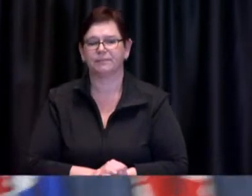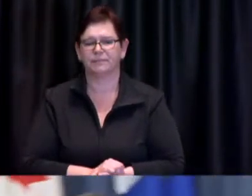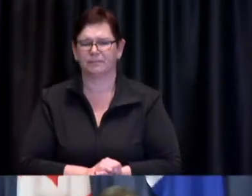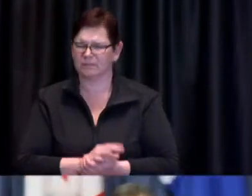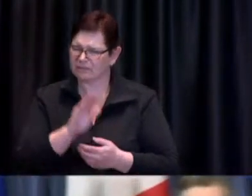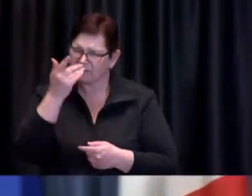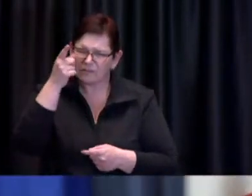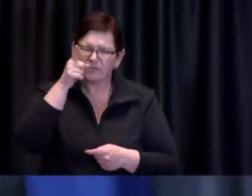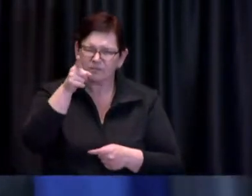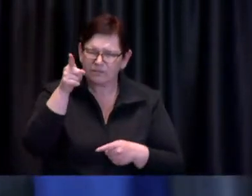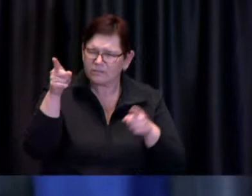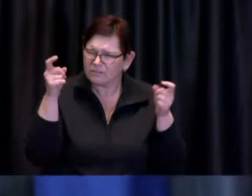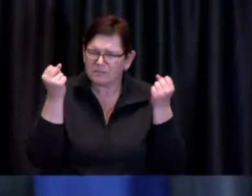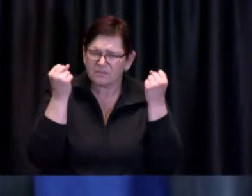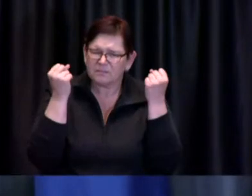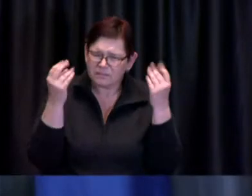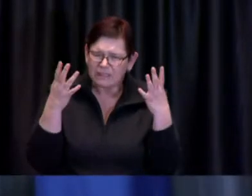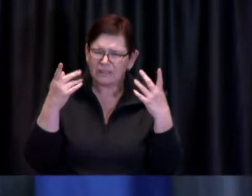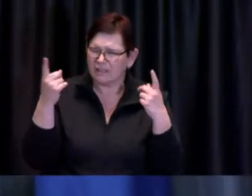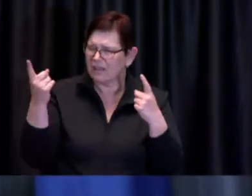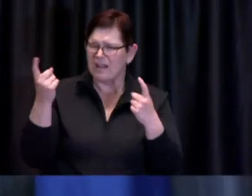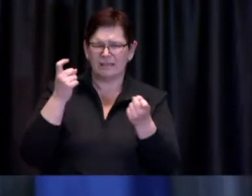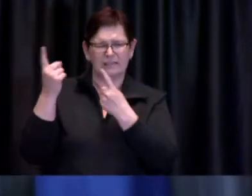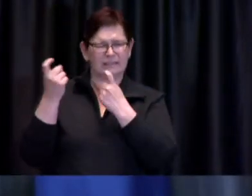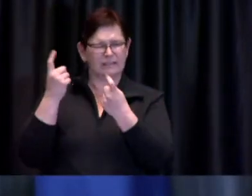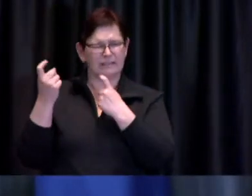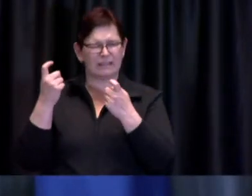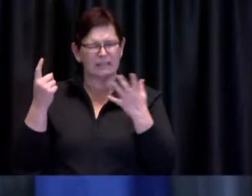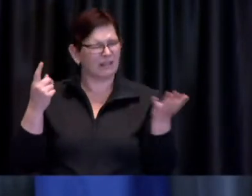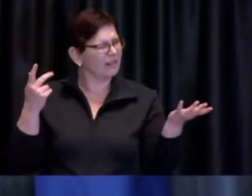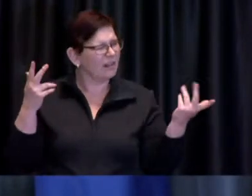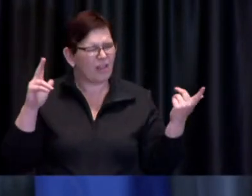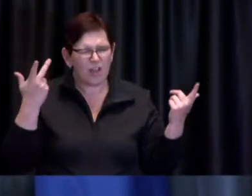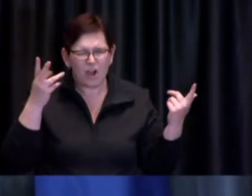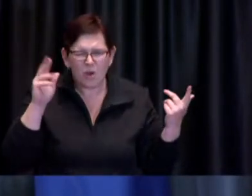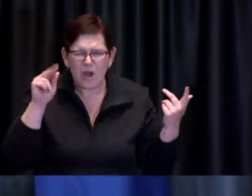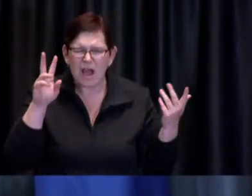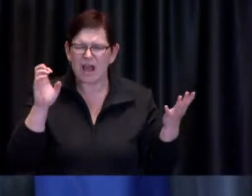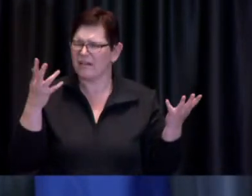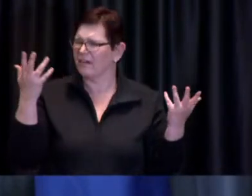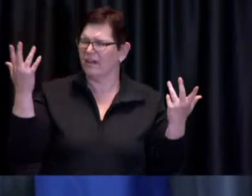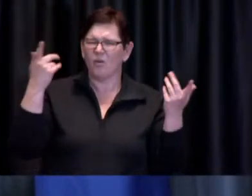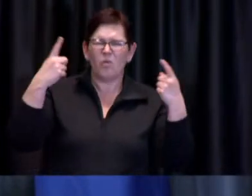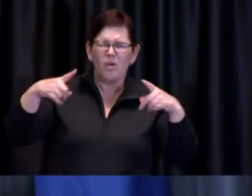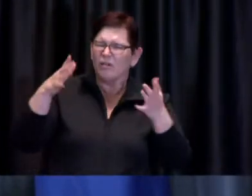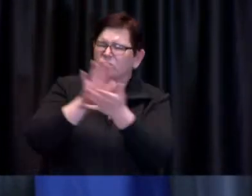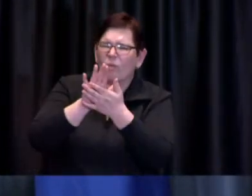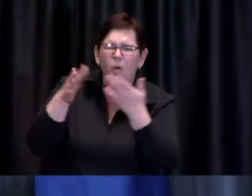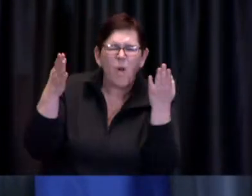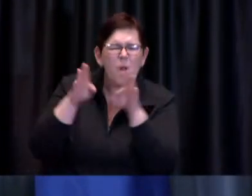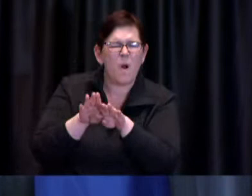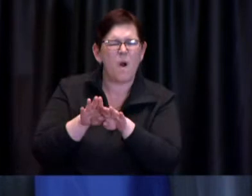today how we ended up here in a third wave that's worse than the first wave and worse than the